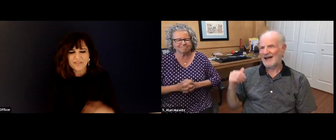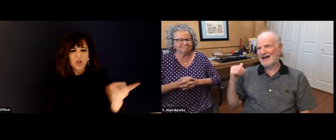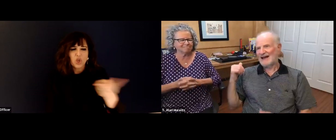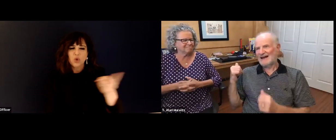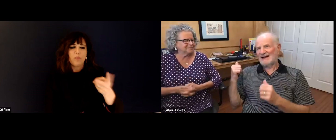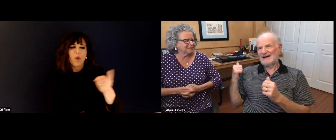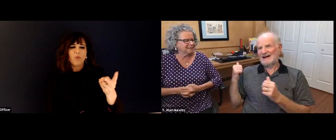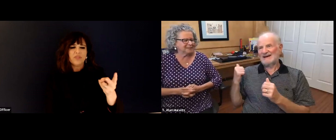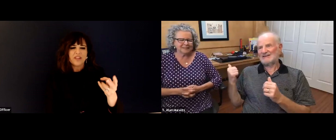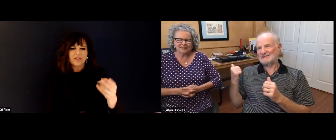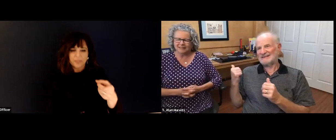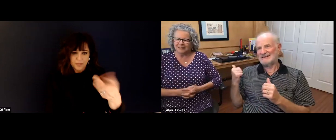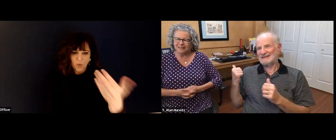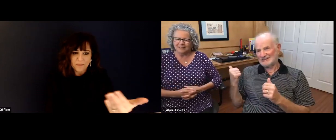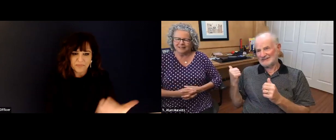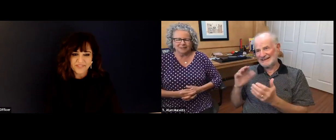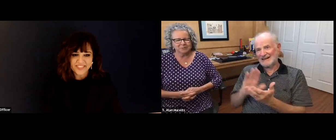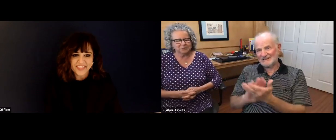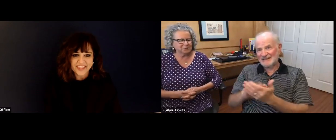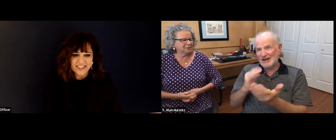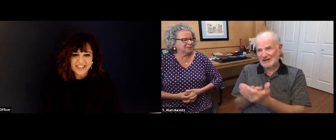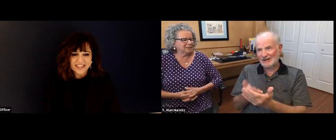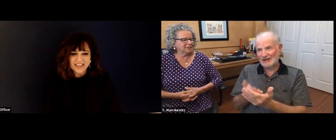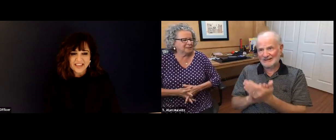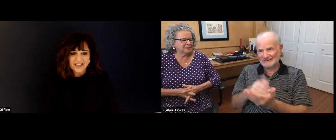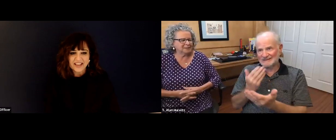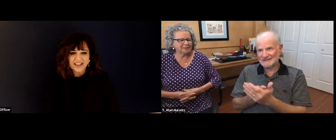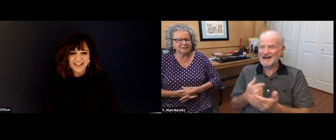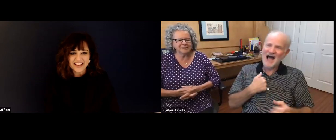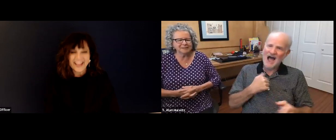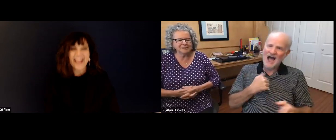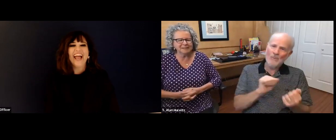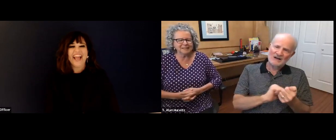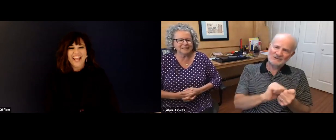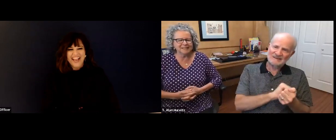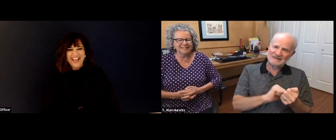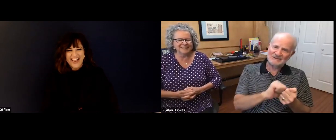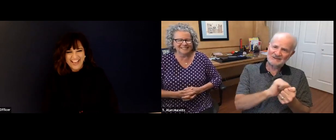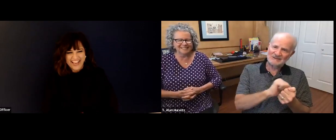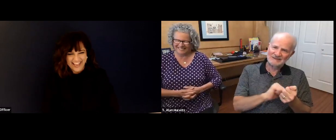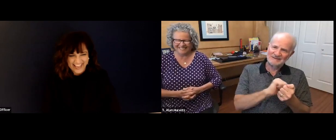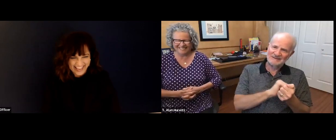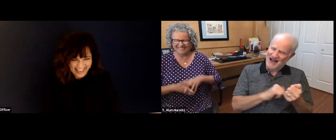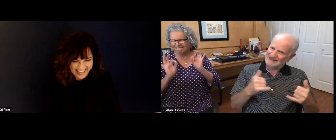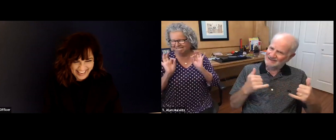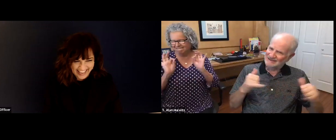Hmm, yep. I think that's that's what makes a marriage work. It's